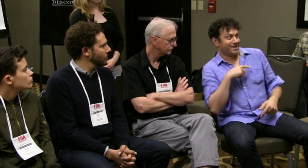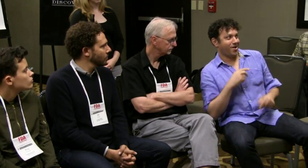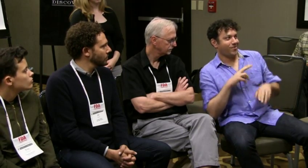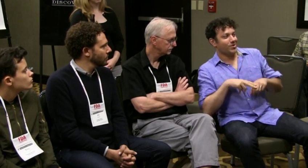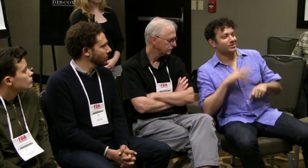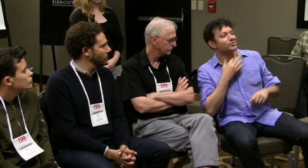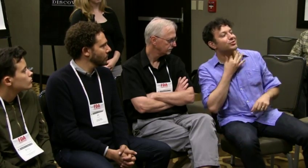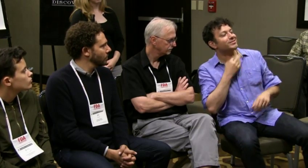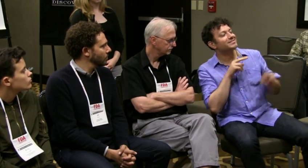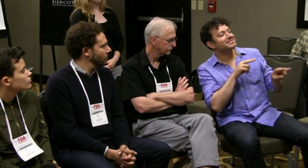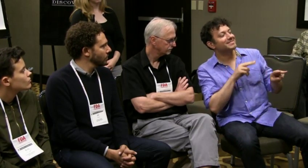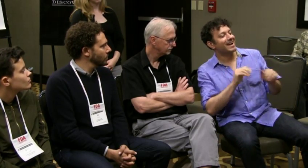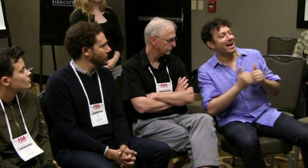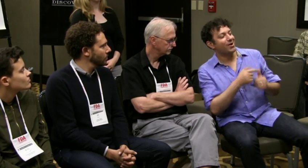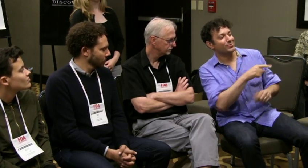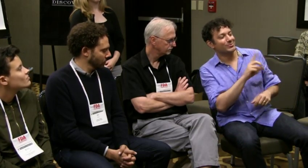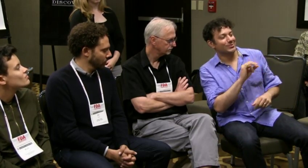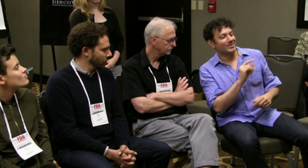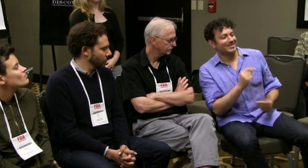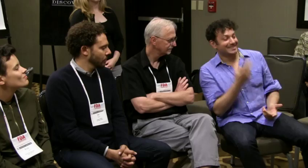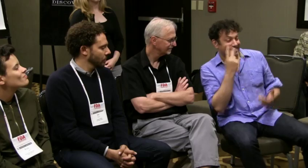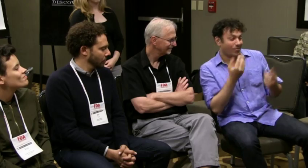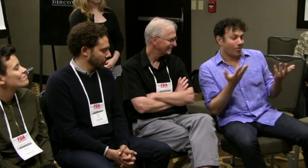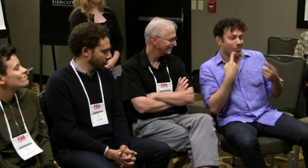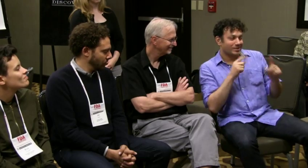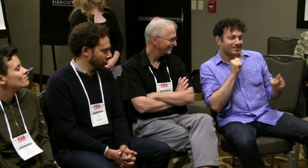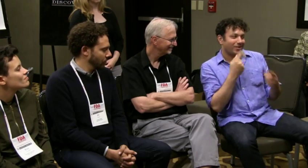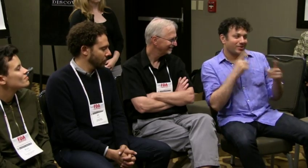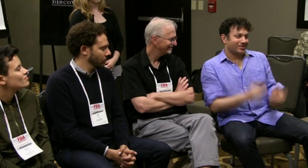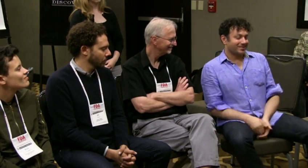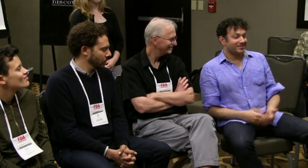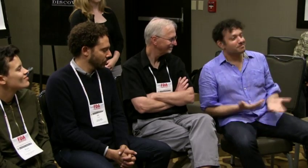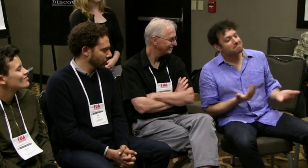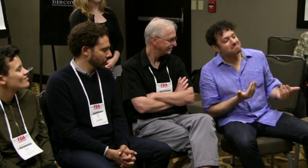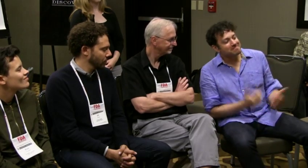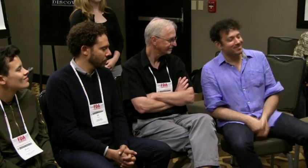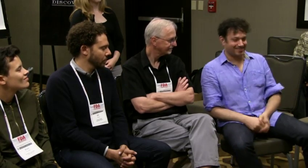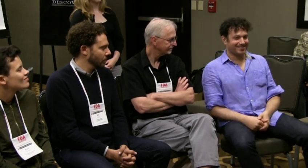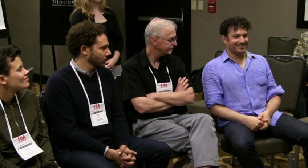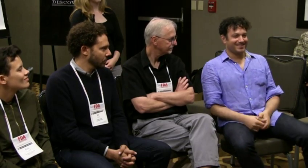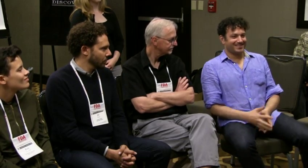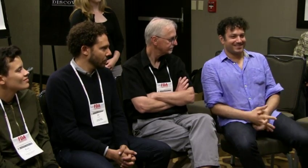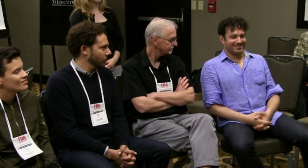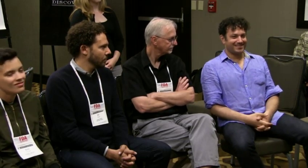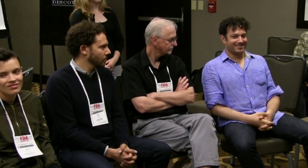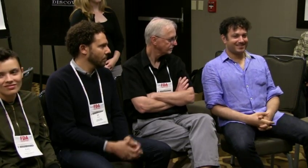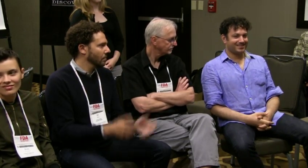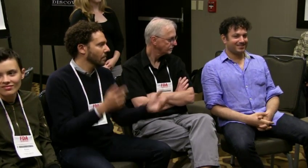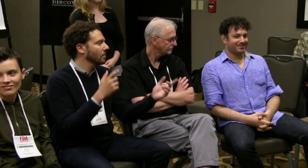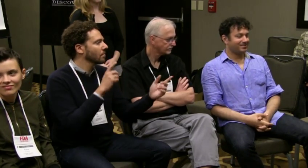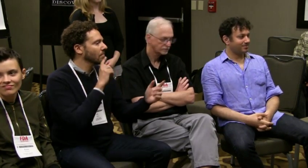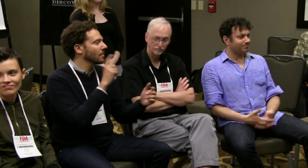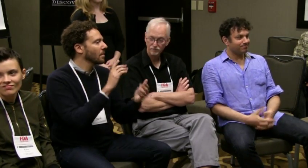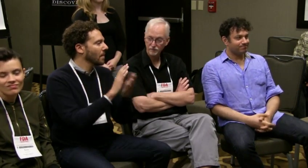And we, of course, will be watching to see what you do, and if it works or it doesn't.